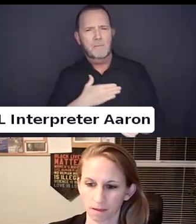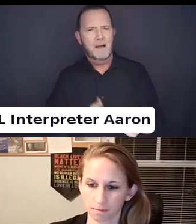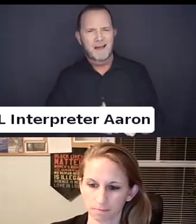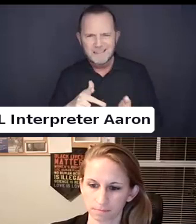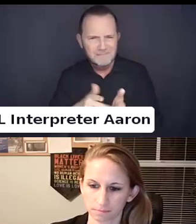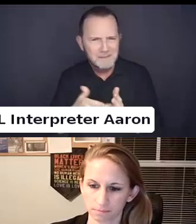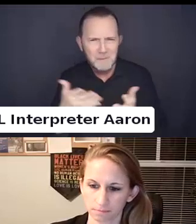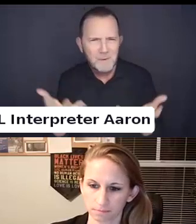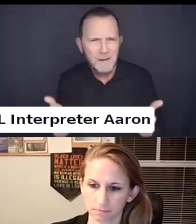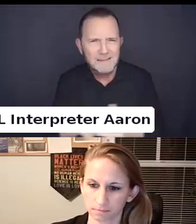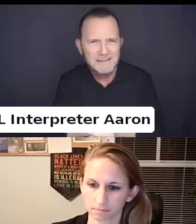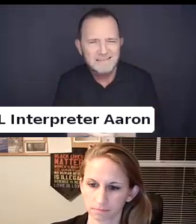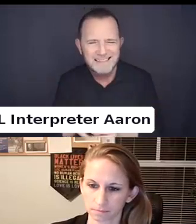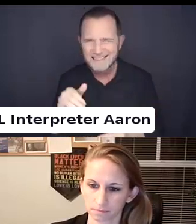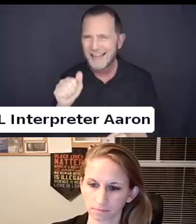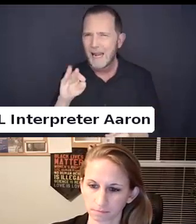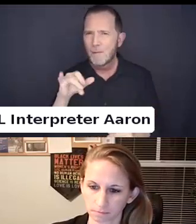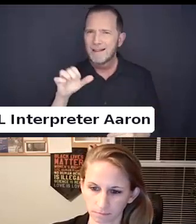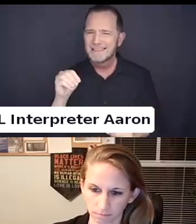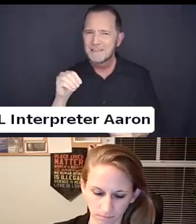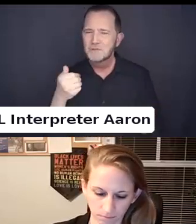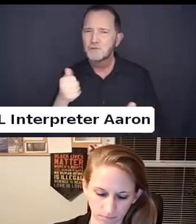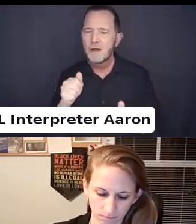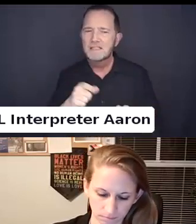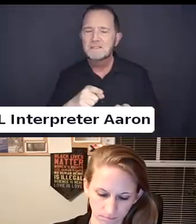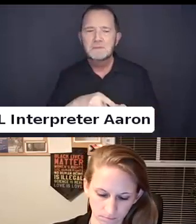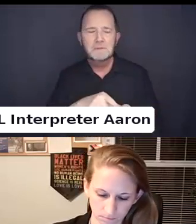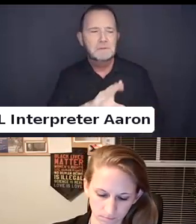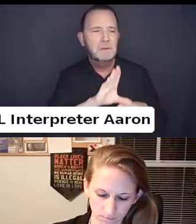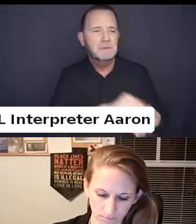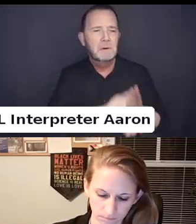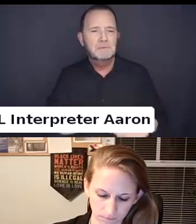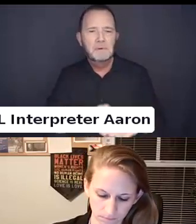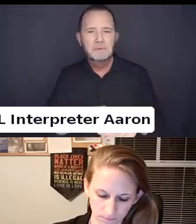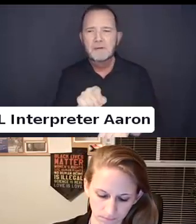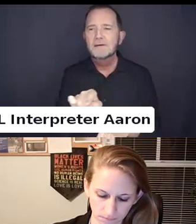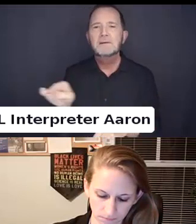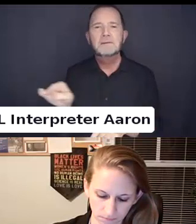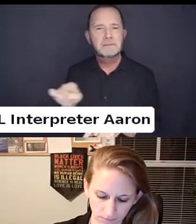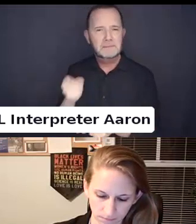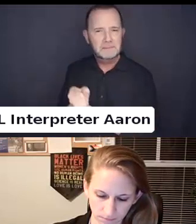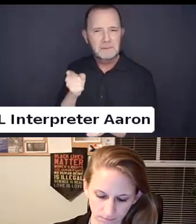Kind of considering who best can walk, talk, work etc..